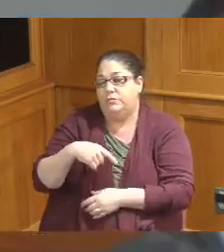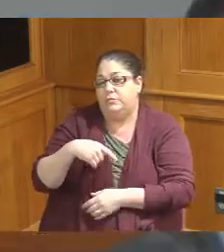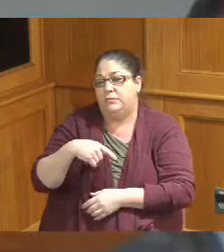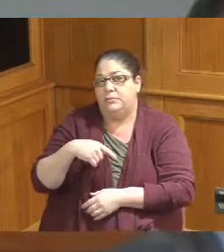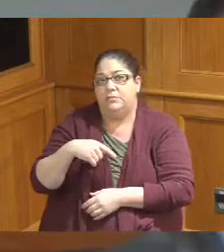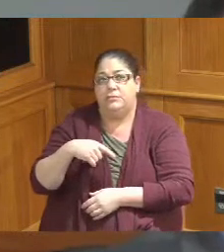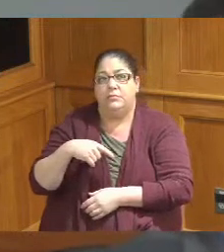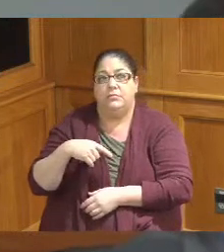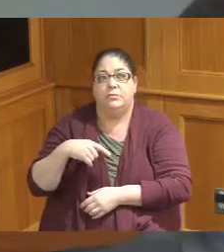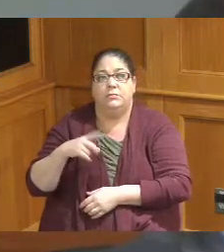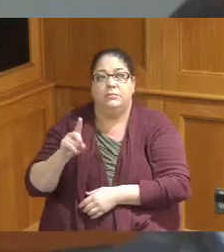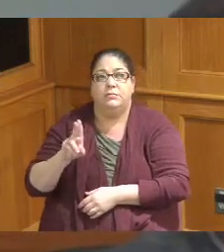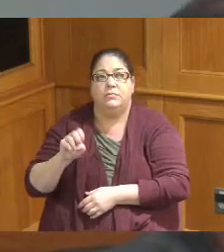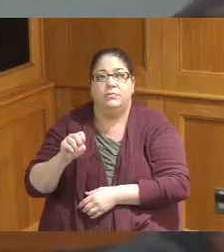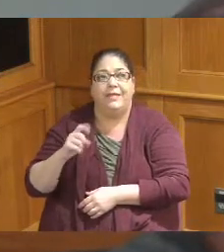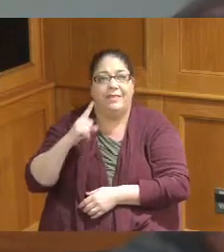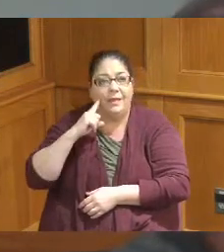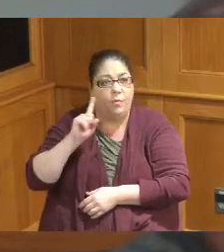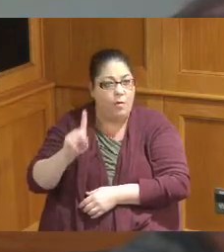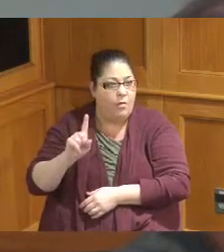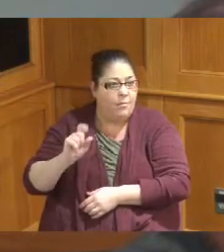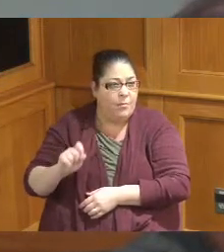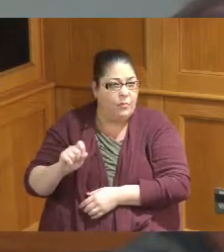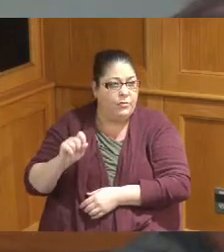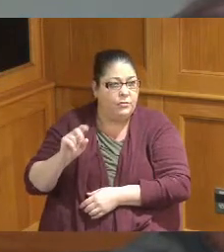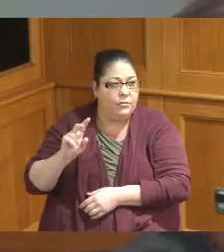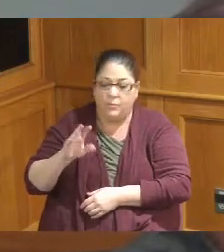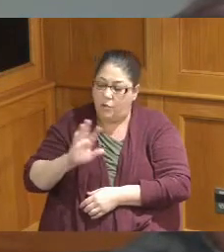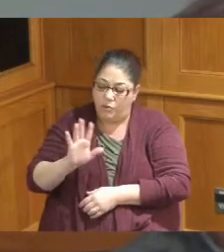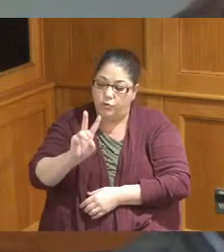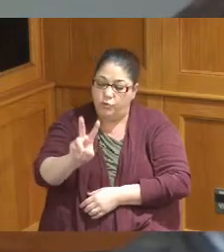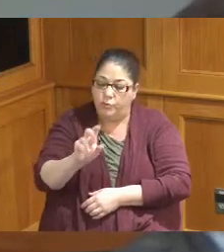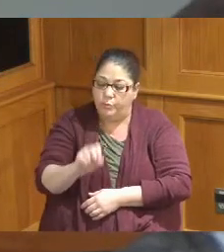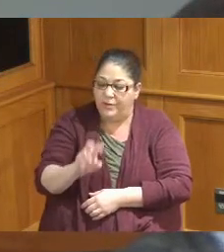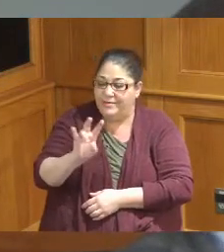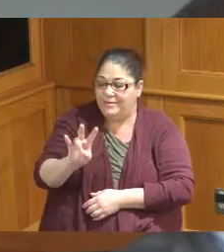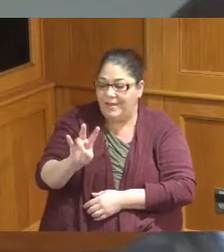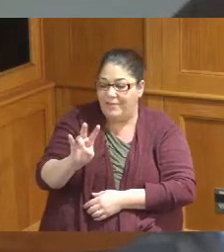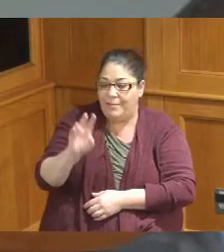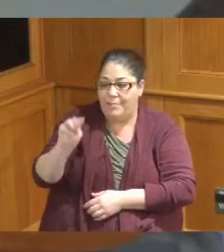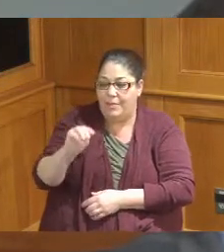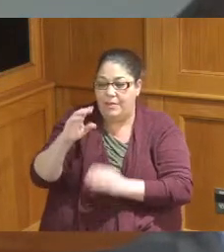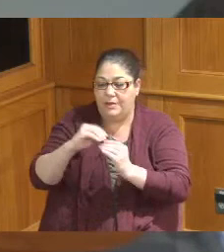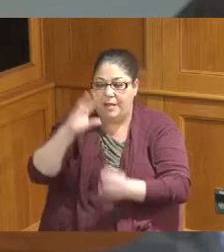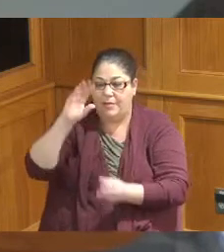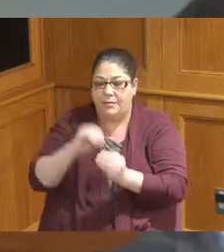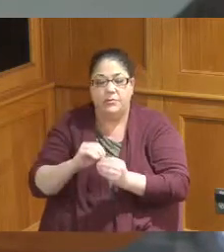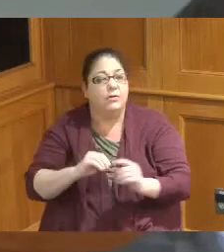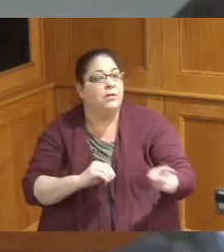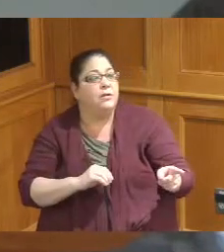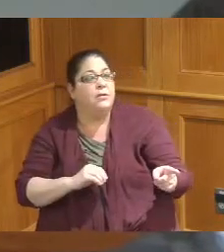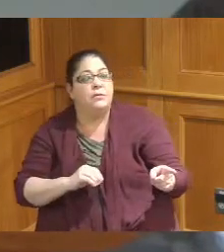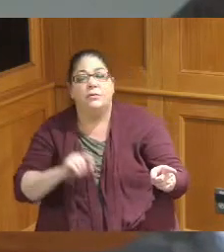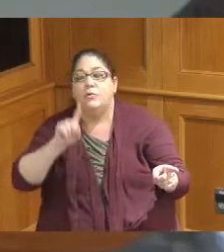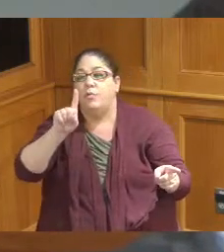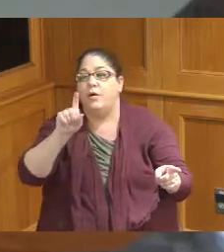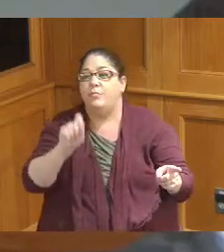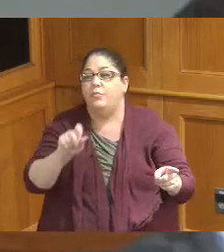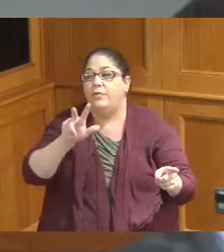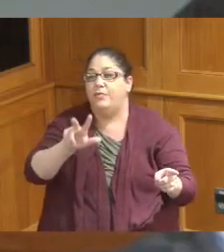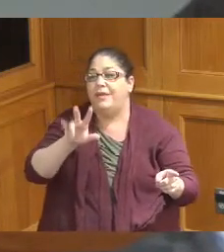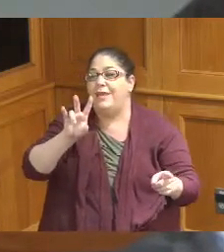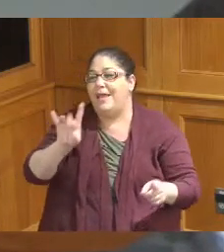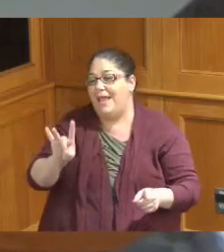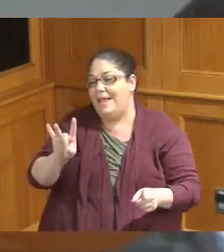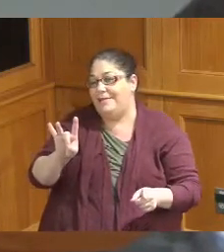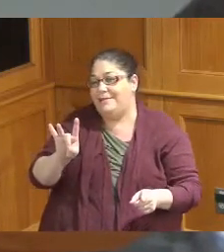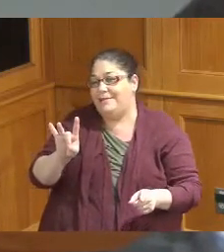have the exact number one point two 2.7 million annually I believe I'm sorry is it semi-annual